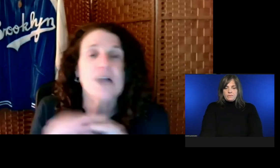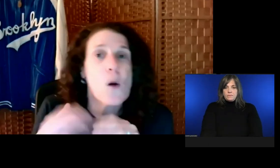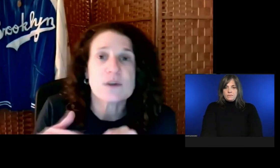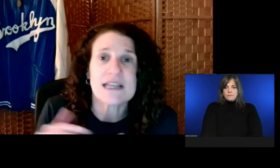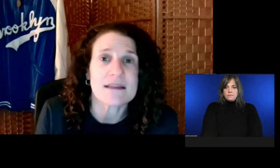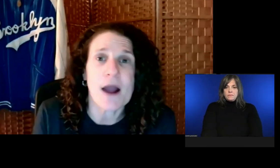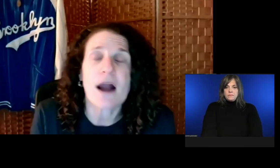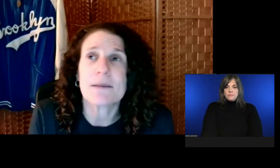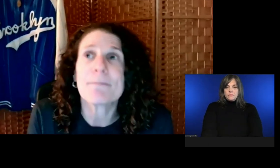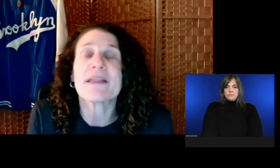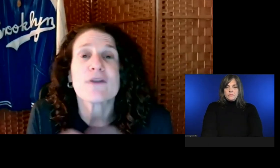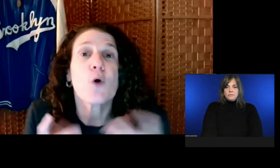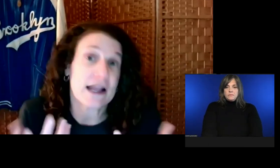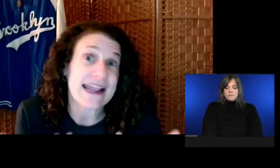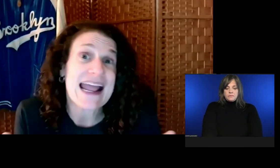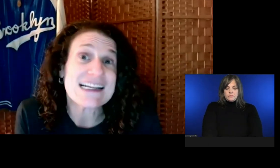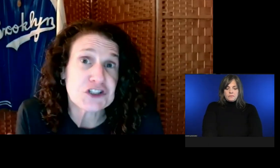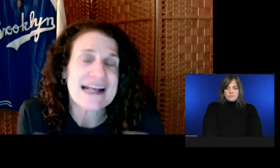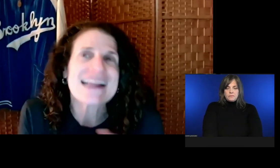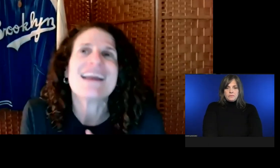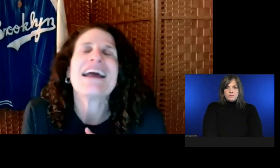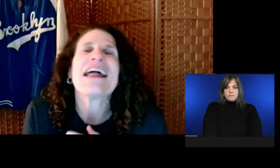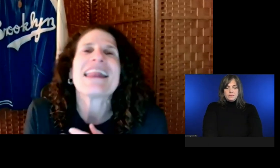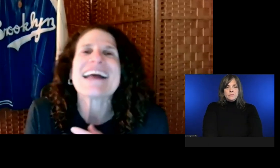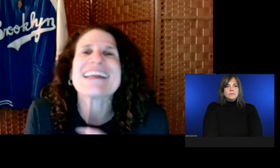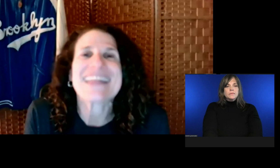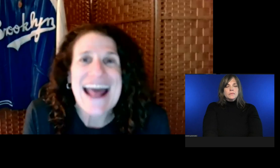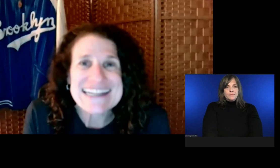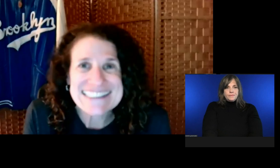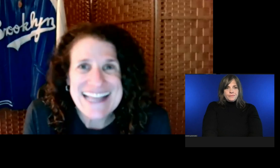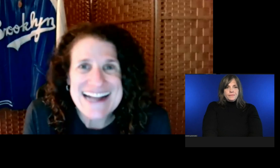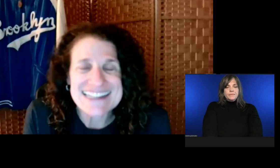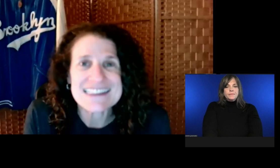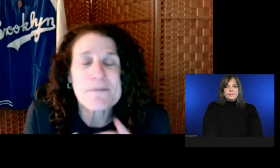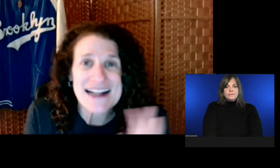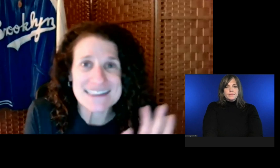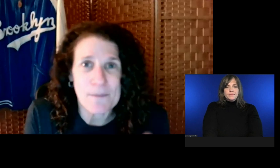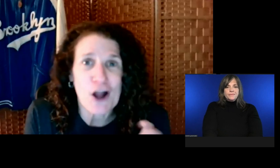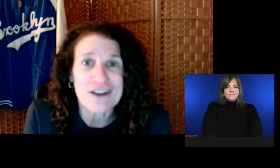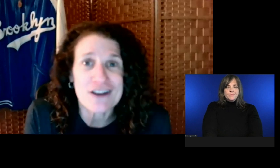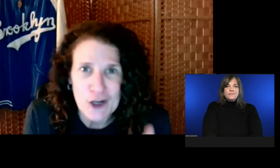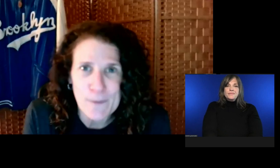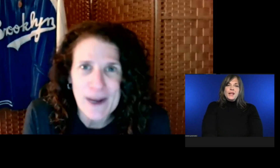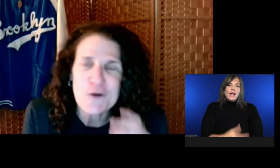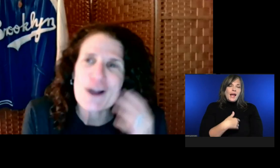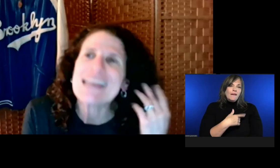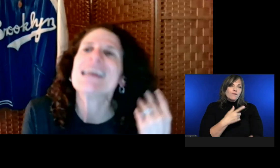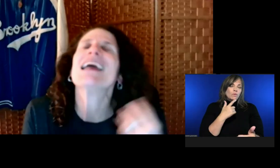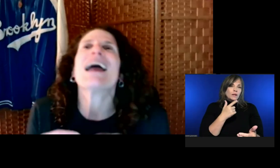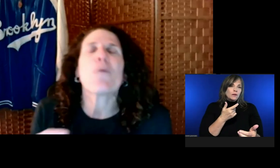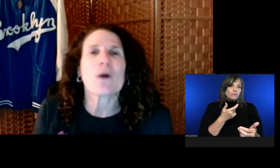It being a specific model or brand name.